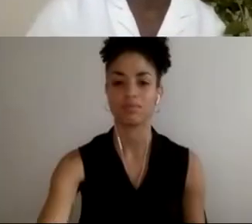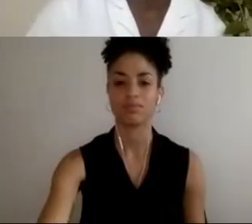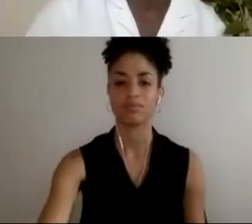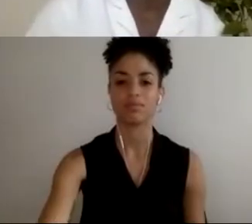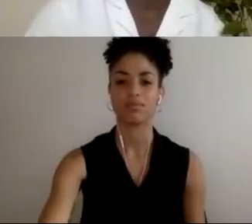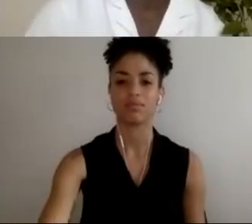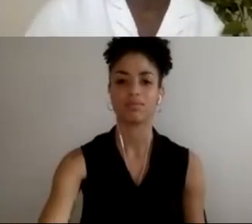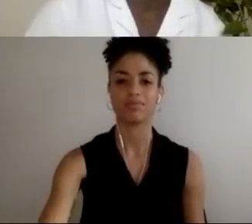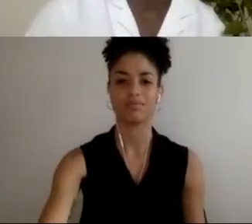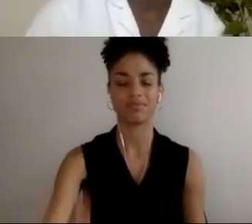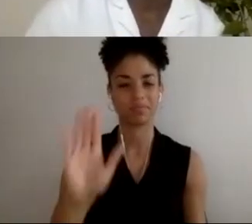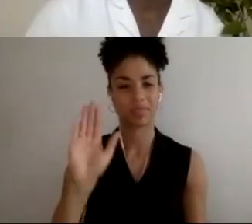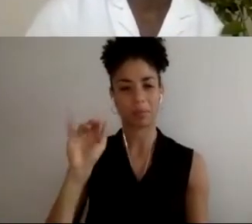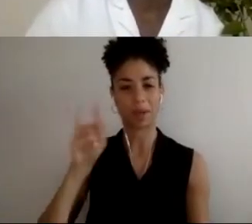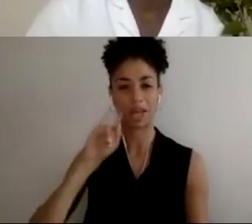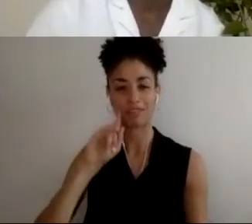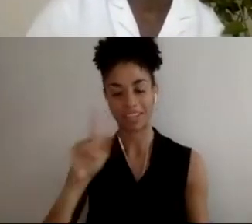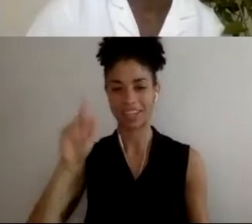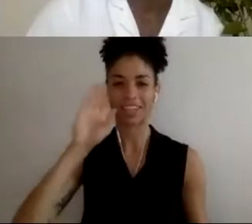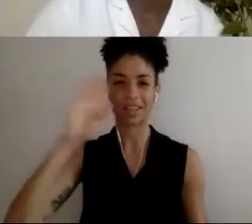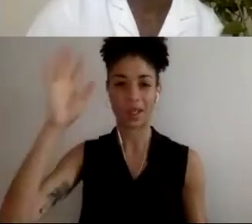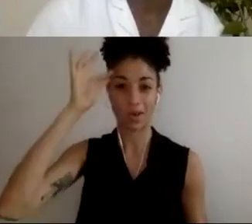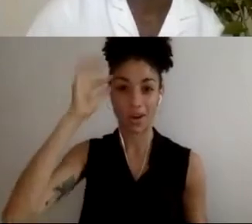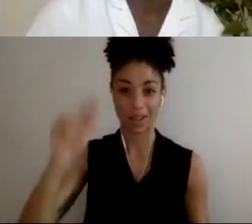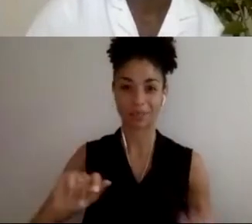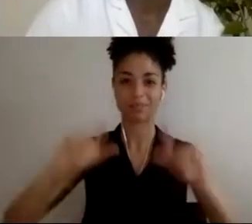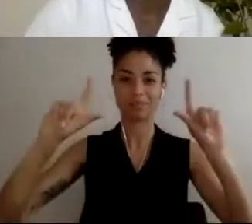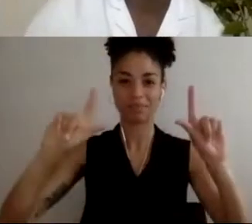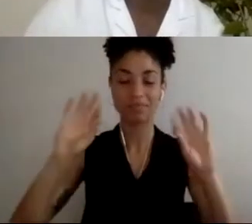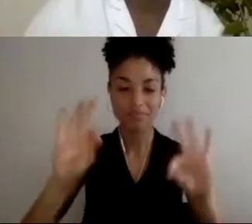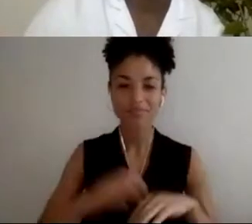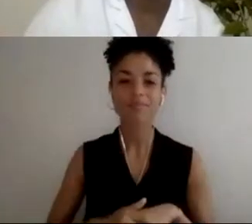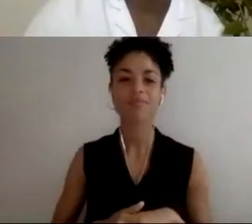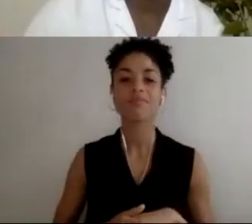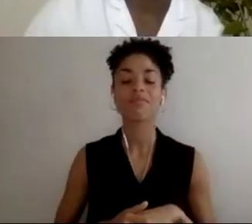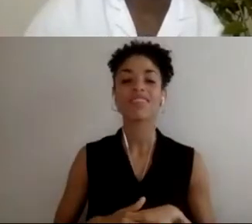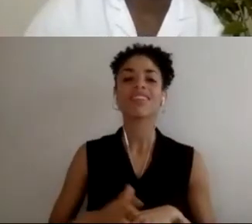Hi Carllee. Alright. Yes, Thank You, Regan, that was